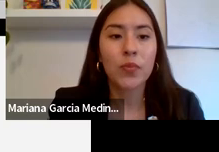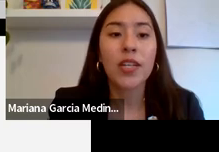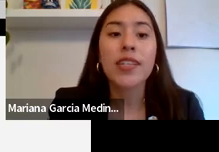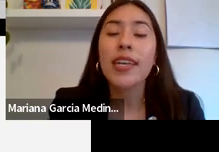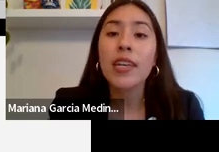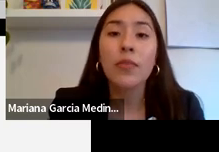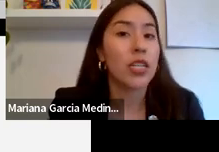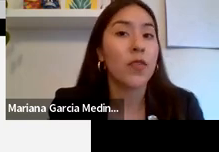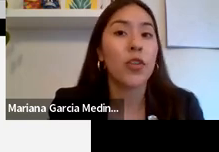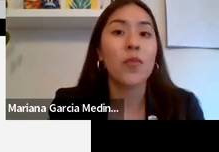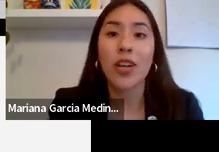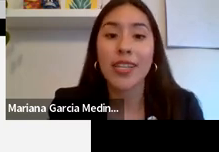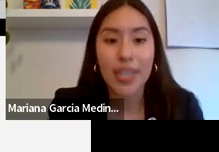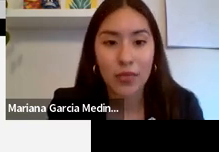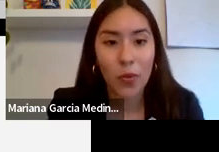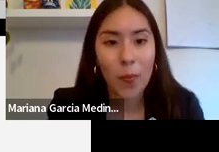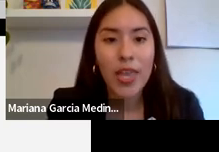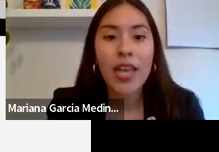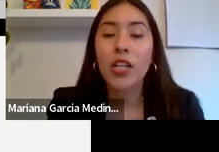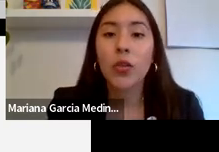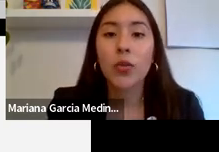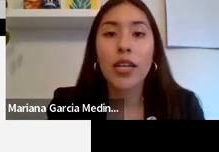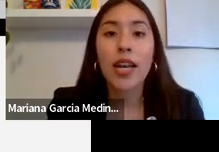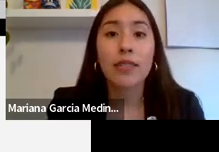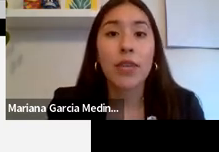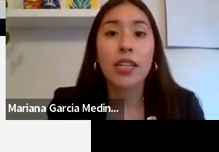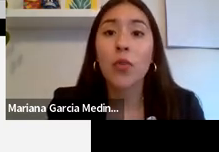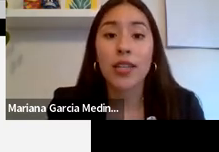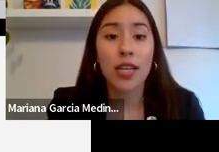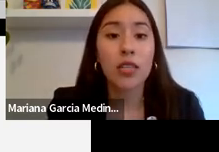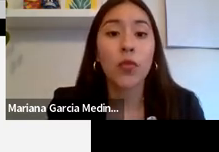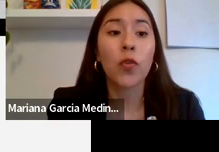Research shows that vote-by-mail can increase voter participation. It is popular with voters because it makes voting more